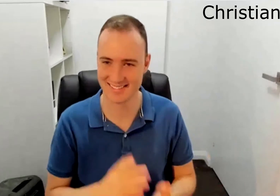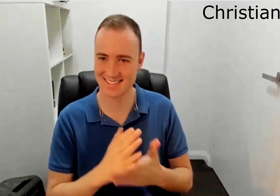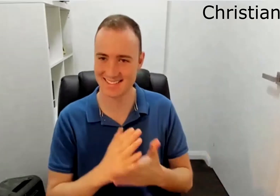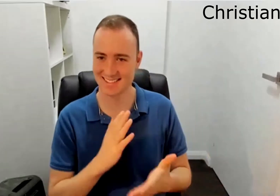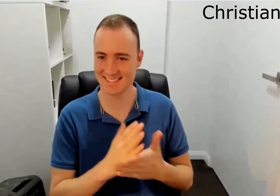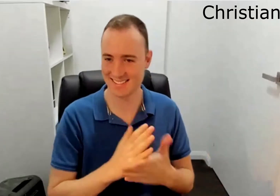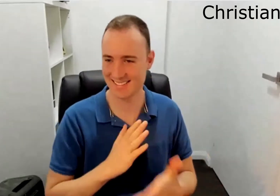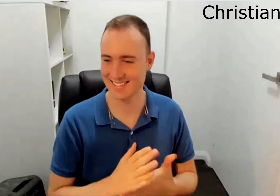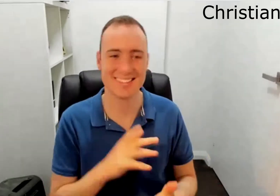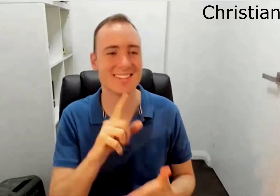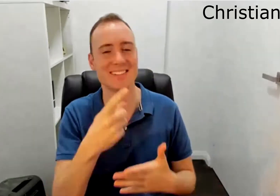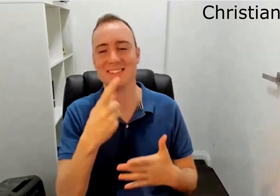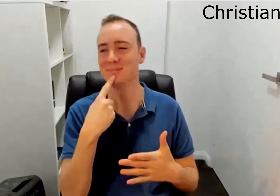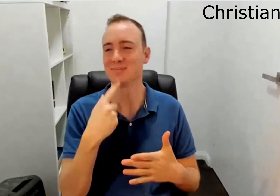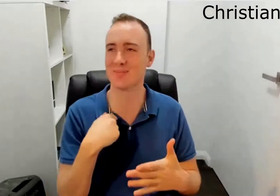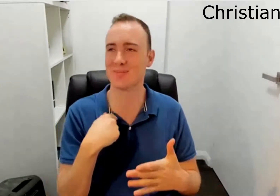It's a very unique question, uh